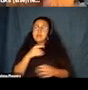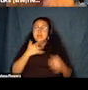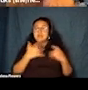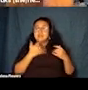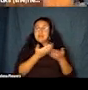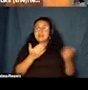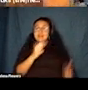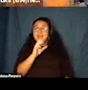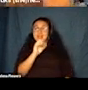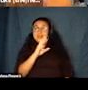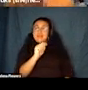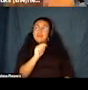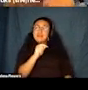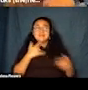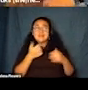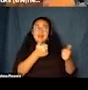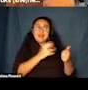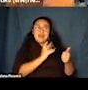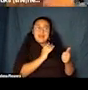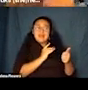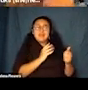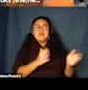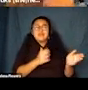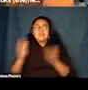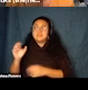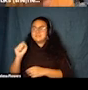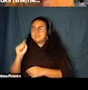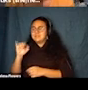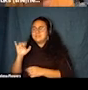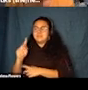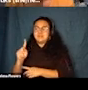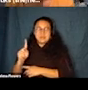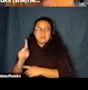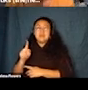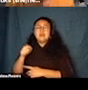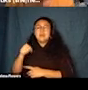the stick, which is that this July we celebrated 30 years after the Americans with Disabilities act.